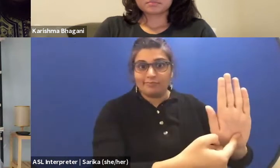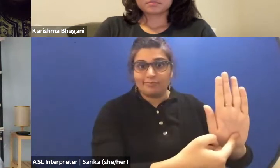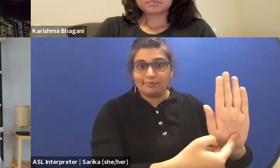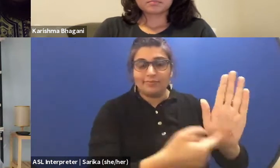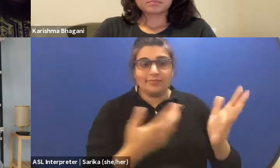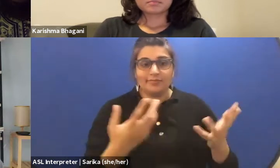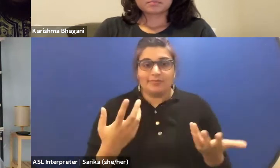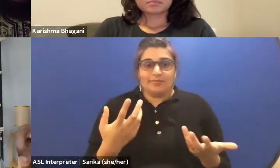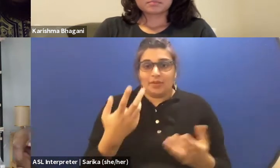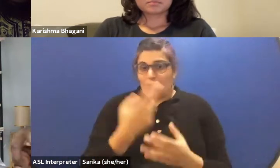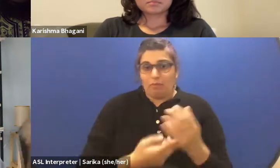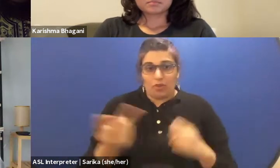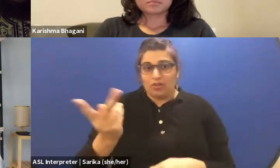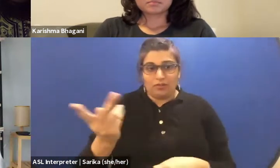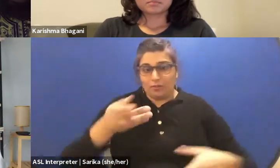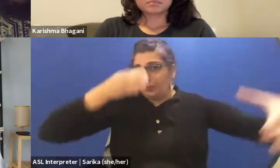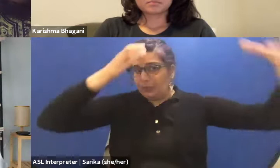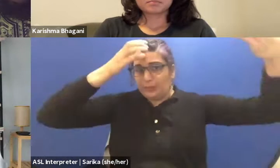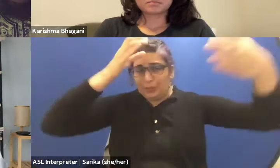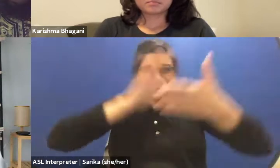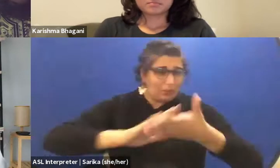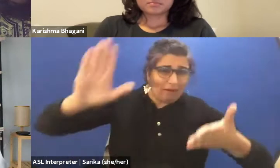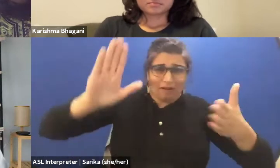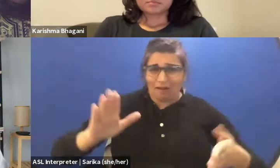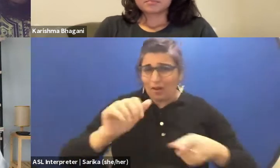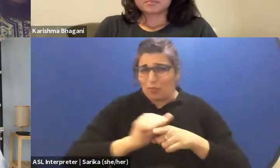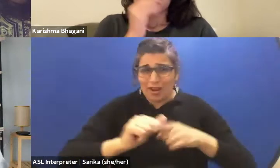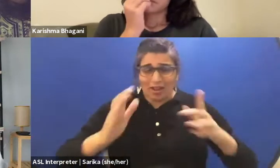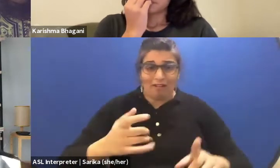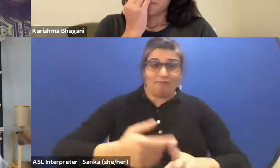And both of you are scholars and practitioners from the continent.